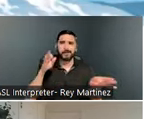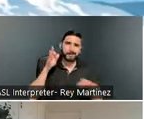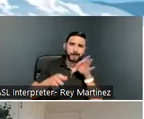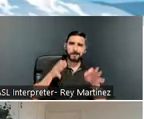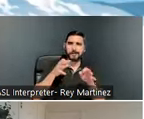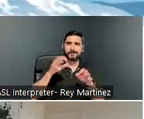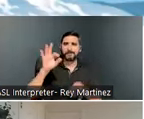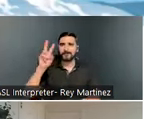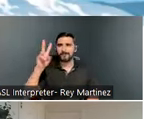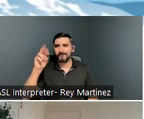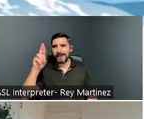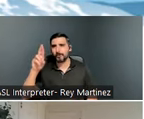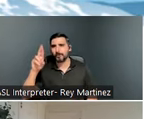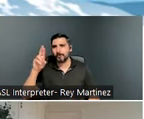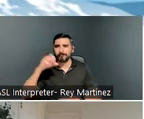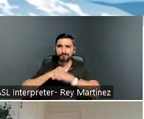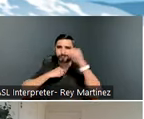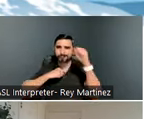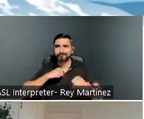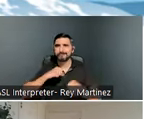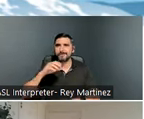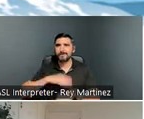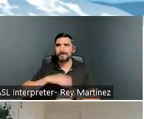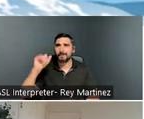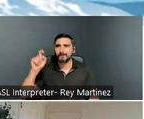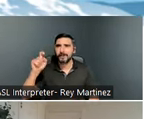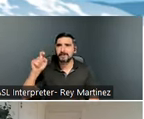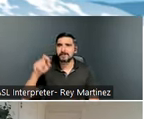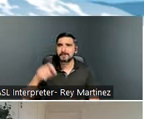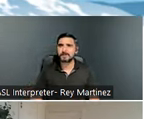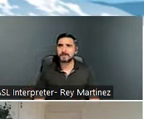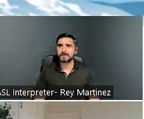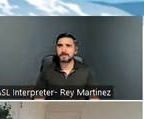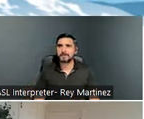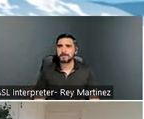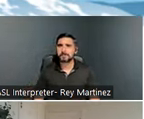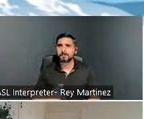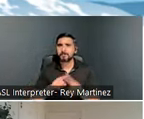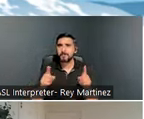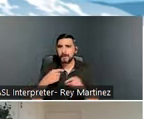day. So this is going to be a quick little overview, but I'm always happy to answer more